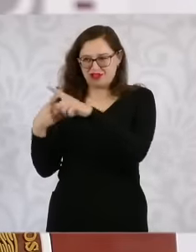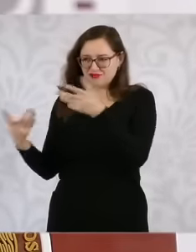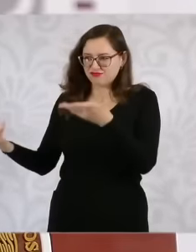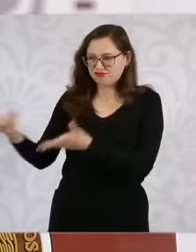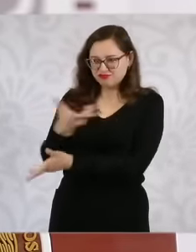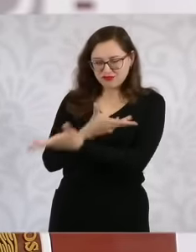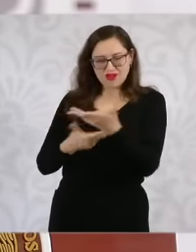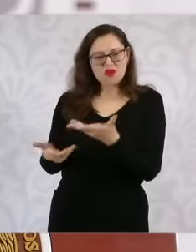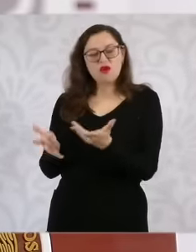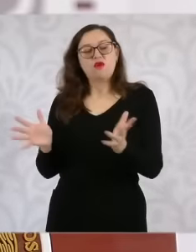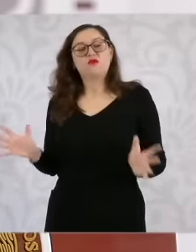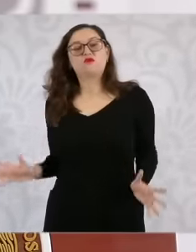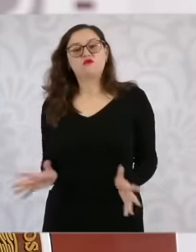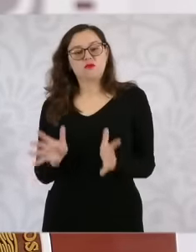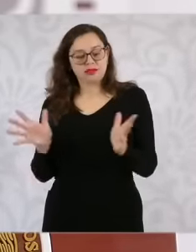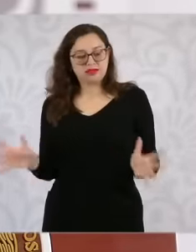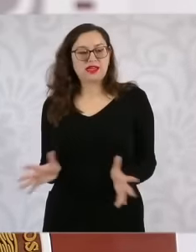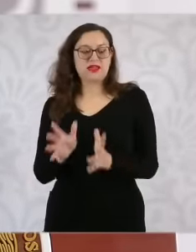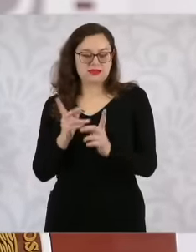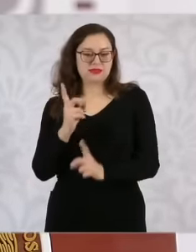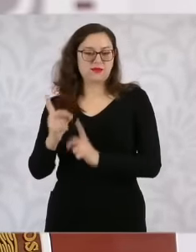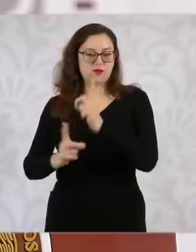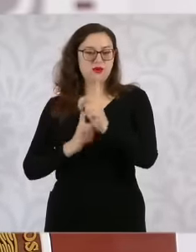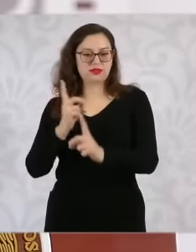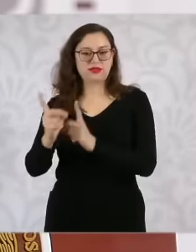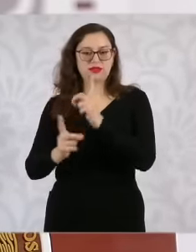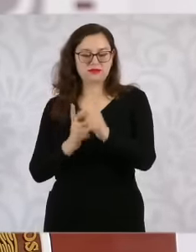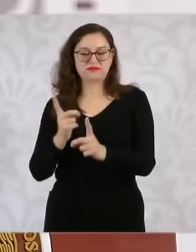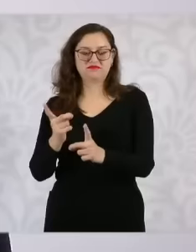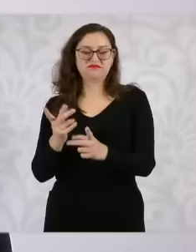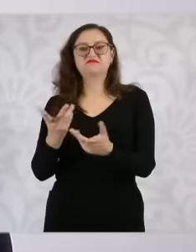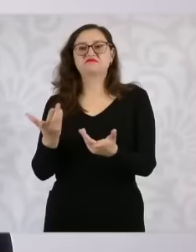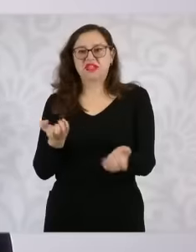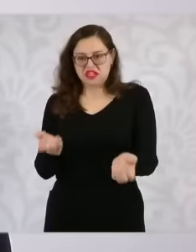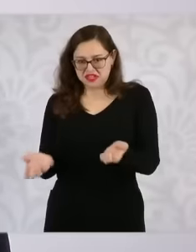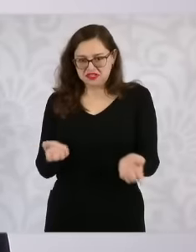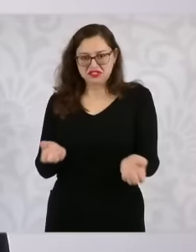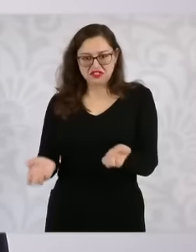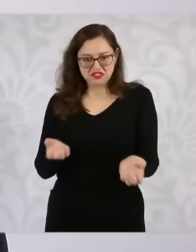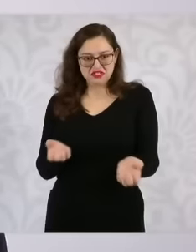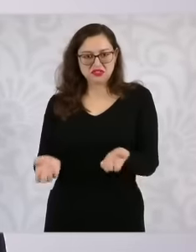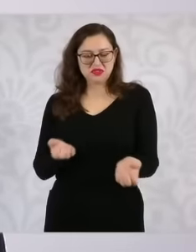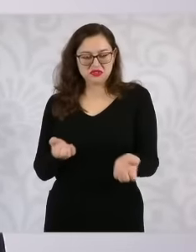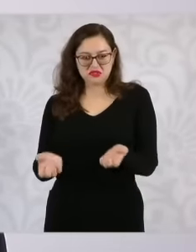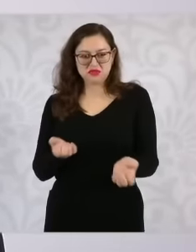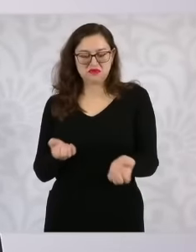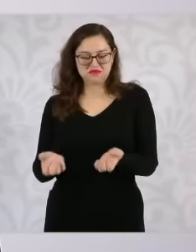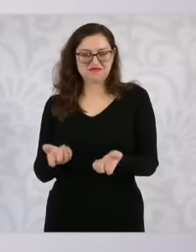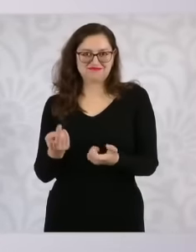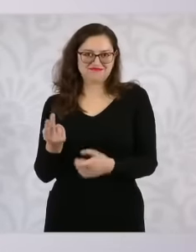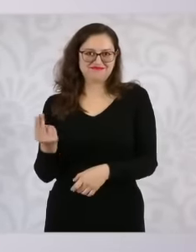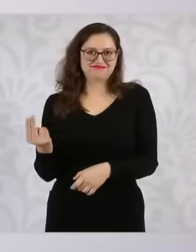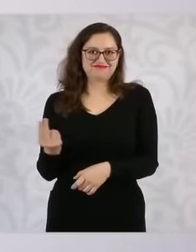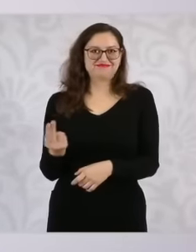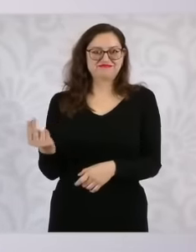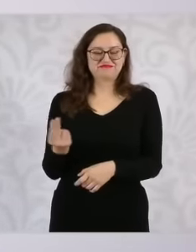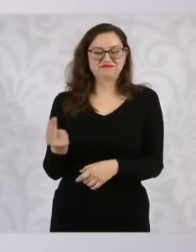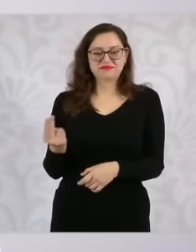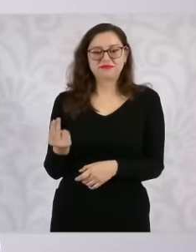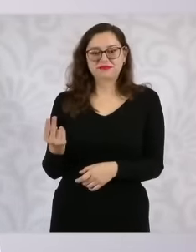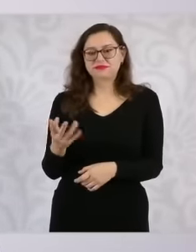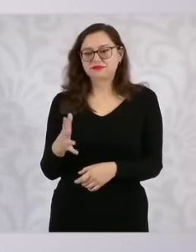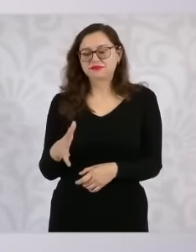social sports eh or physical education exercise as part of health and at the same